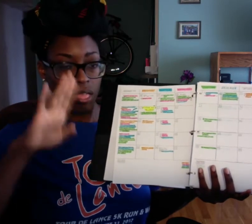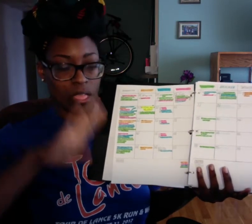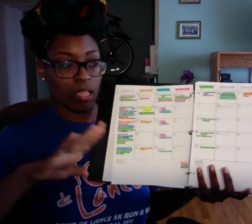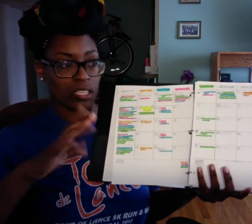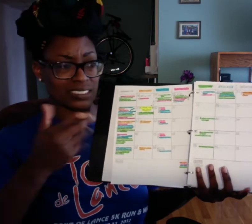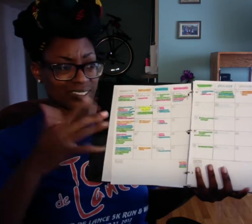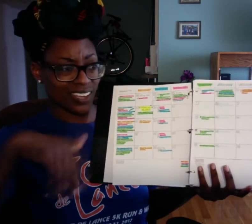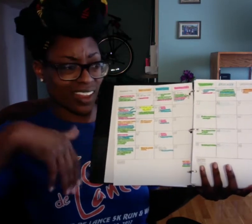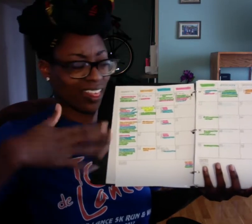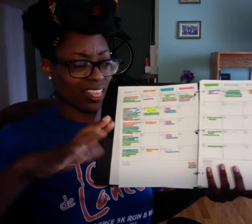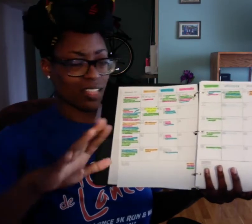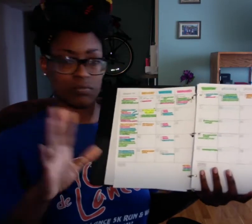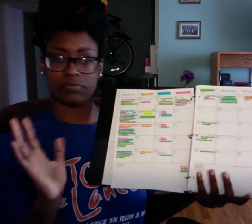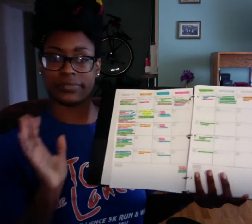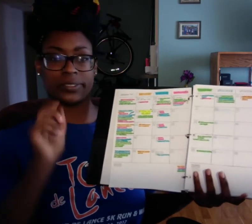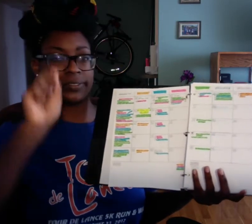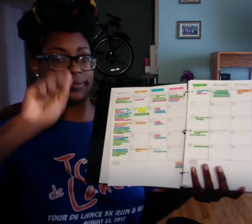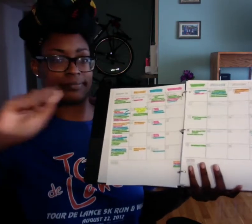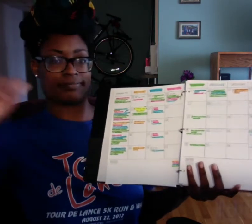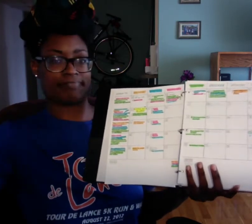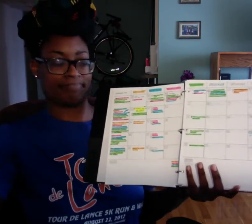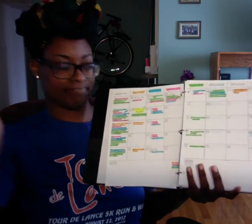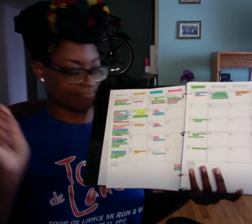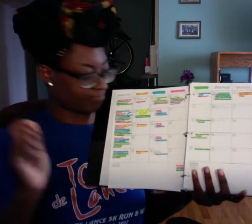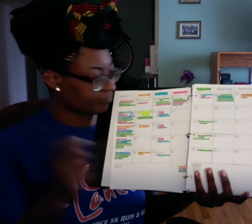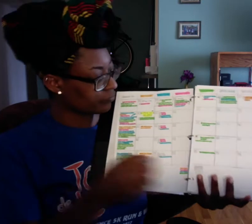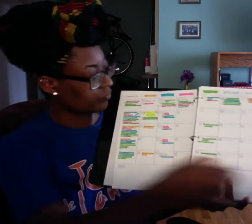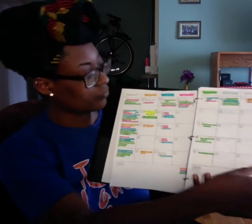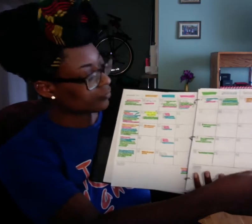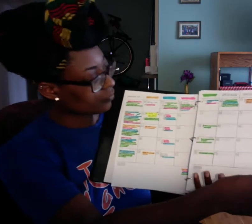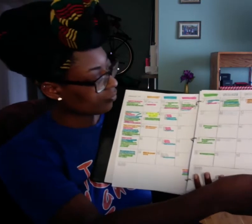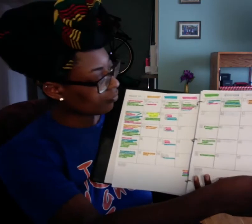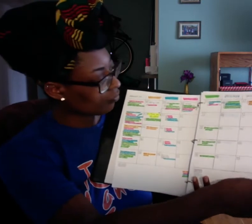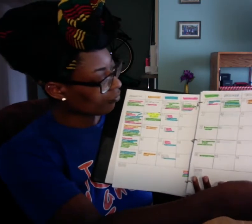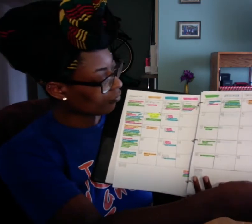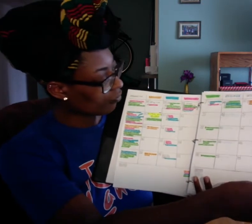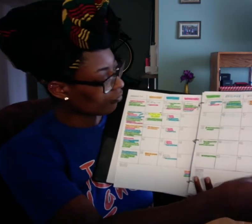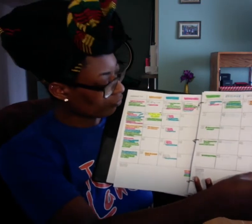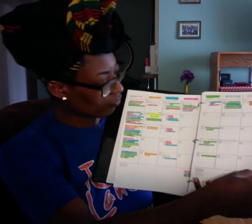I don't have to be like, "oh did I finish that yet? It'll be checked off.